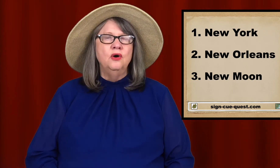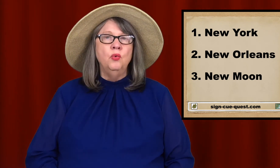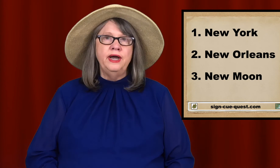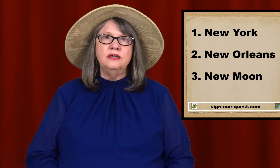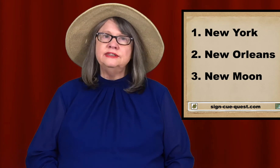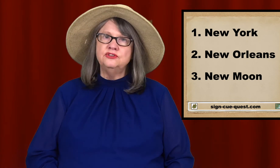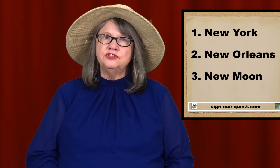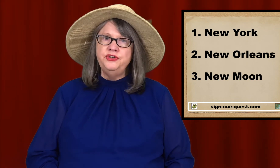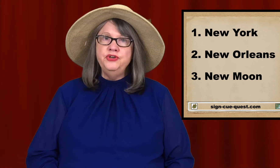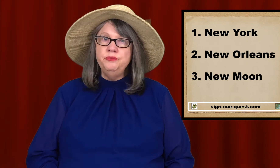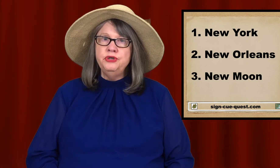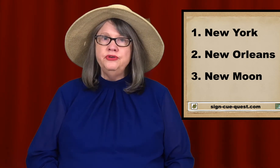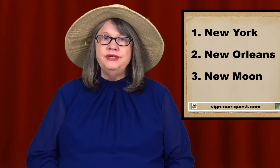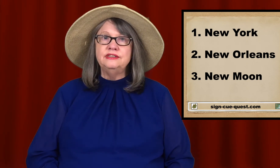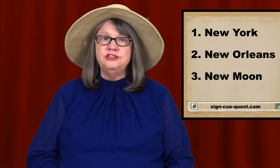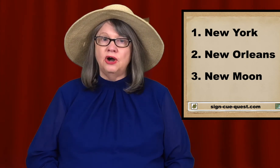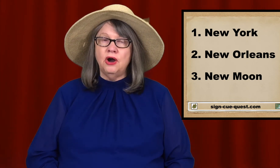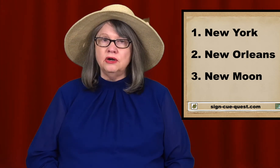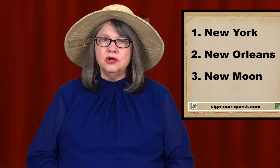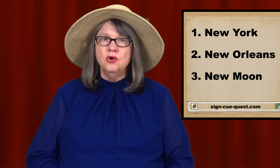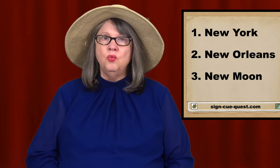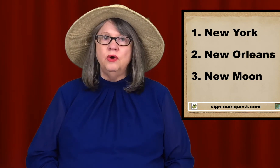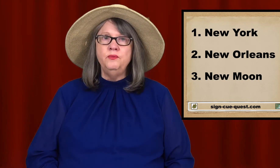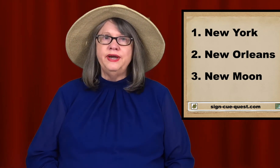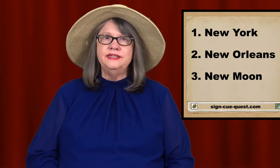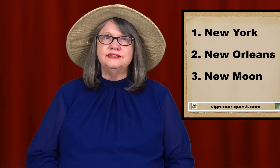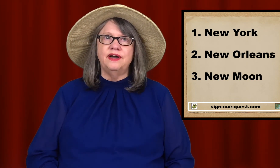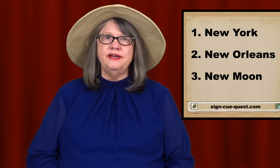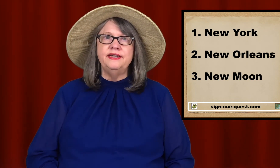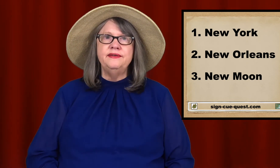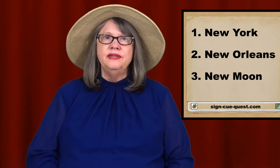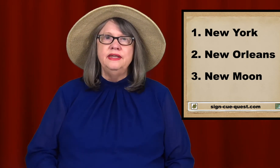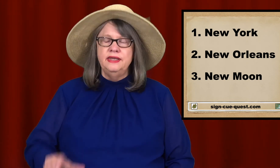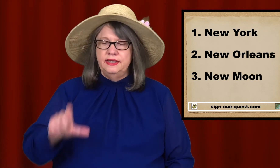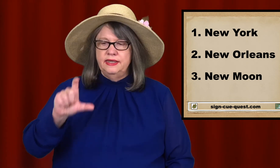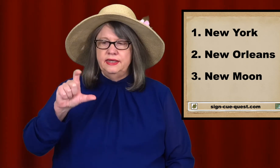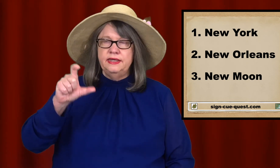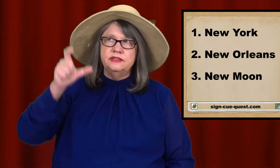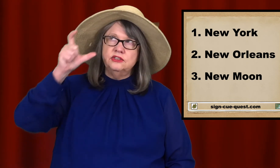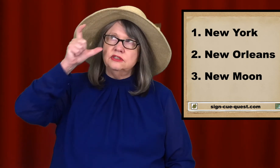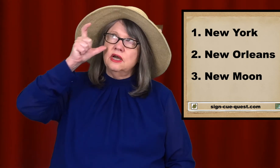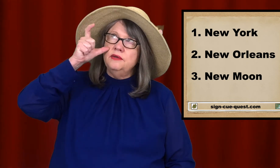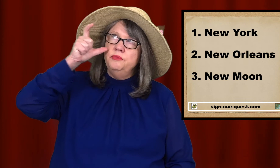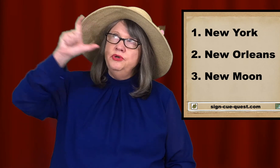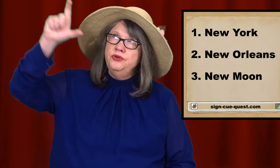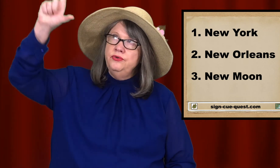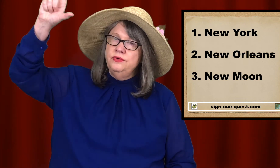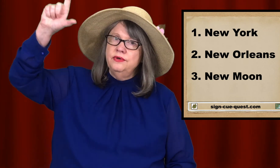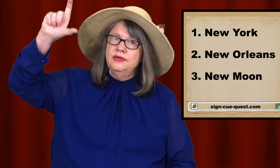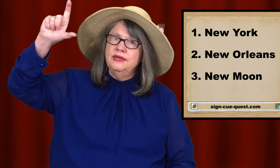Well, since the new moon is dark, one way to sign it is to sign MOON,